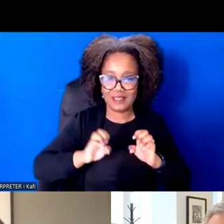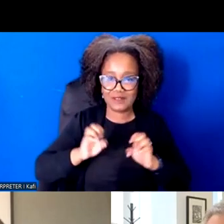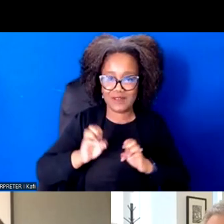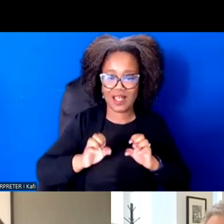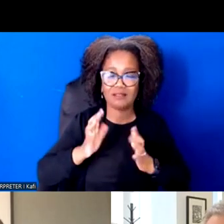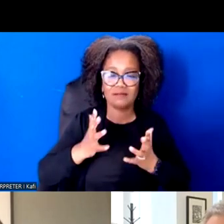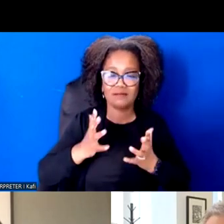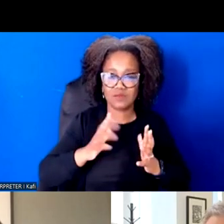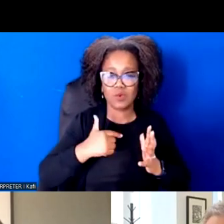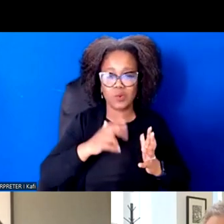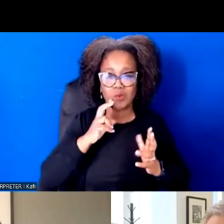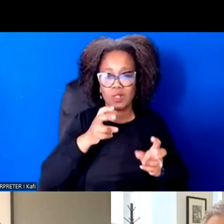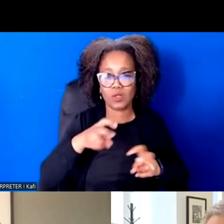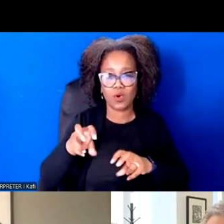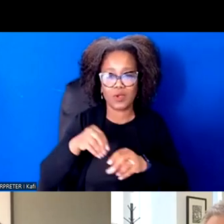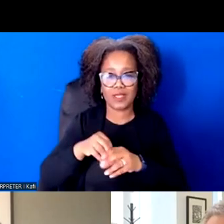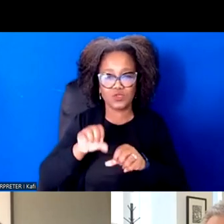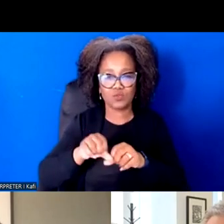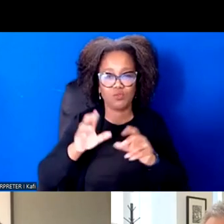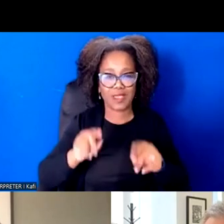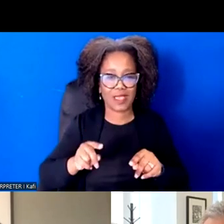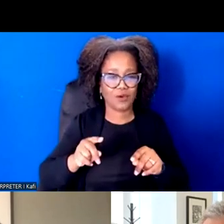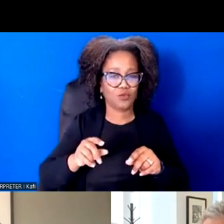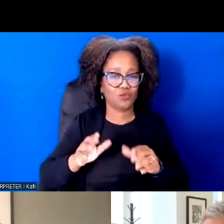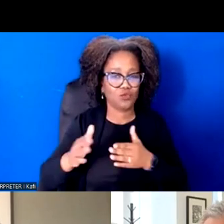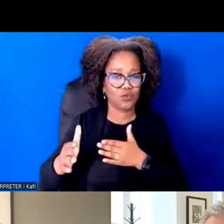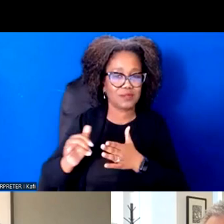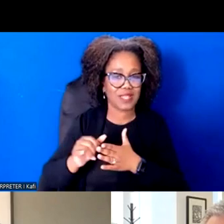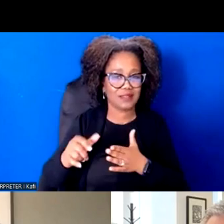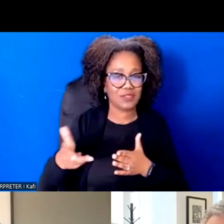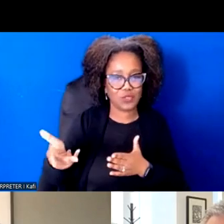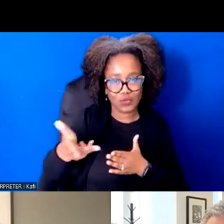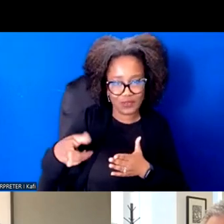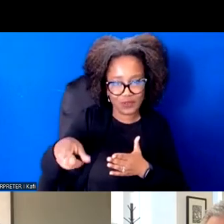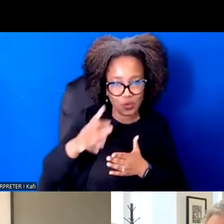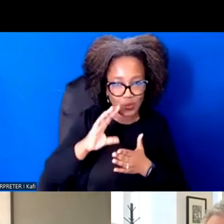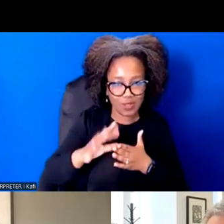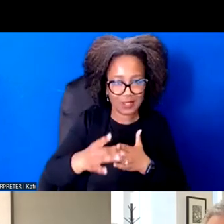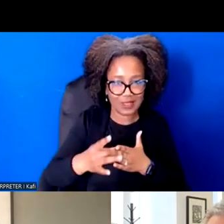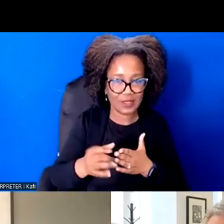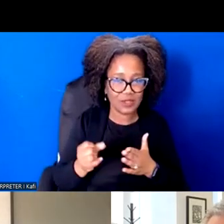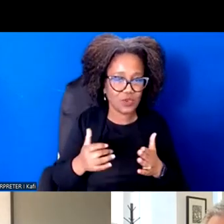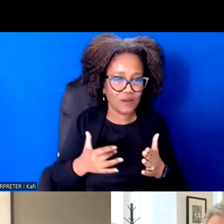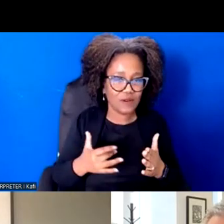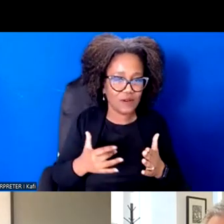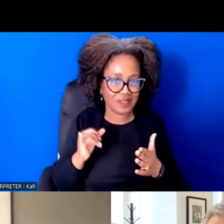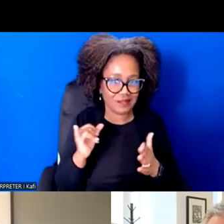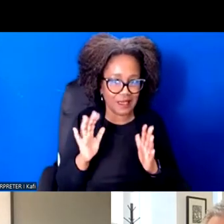that actually will lead. So that way we have less just like break ups in between. So that's what I'm proposing.